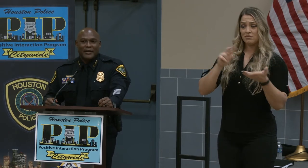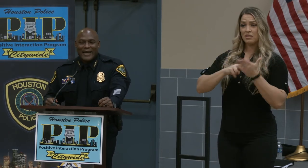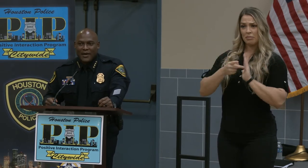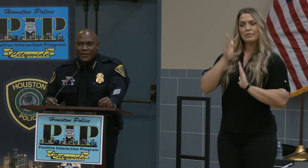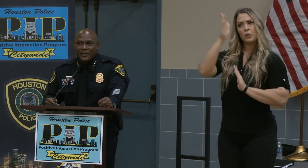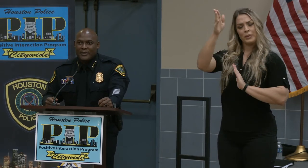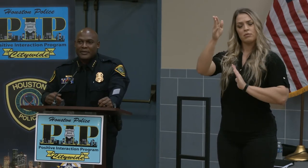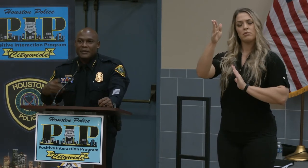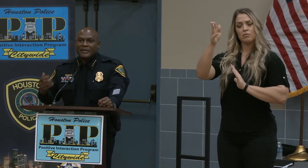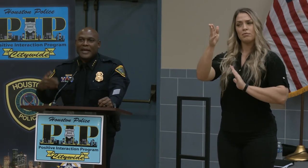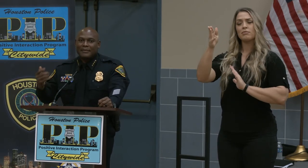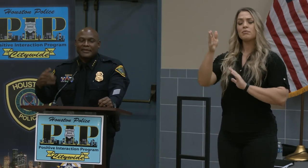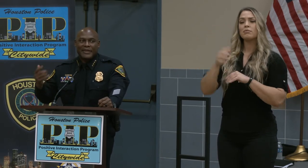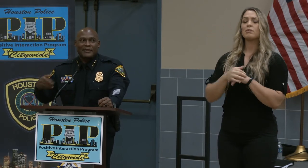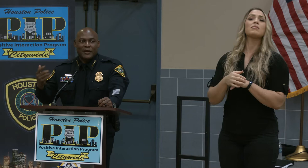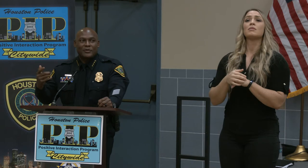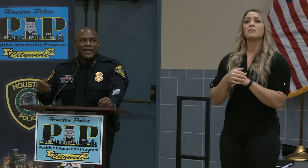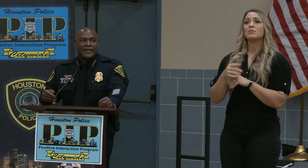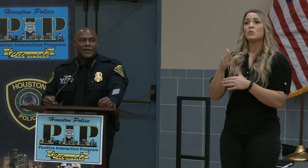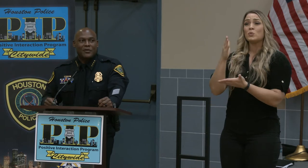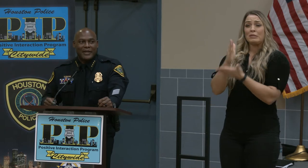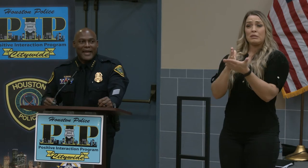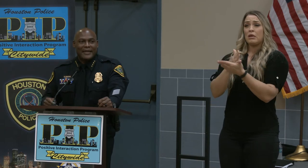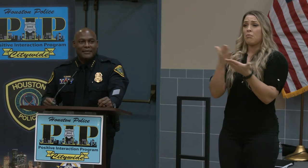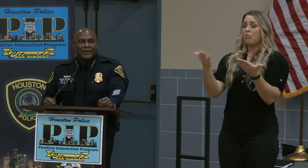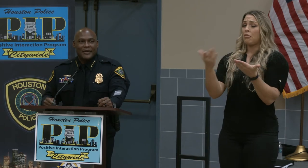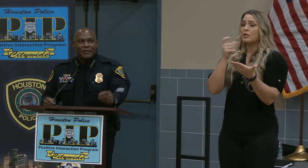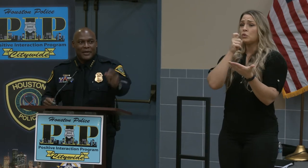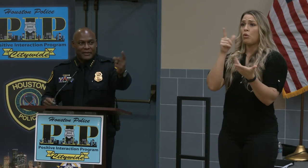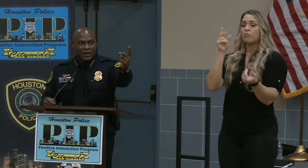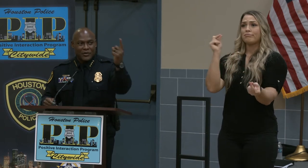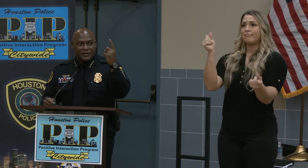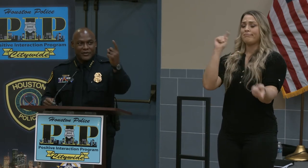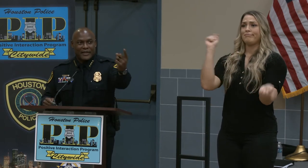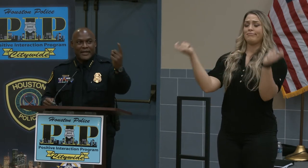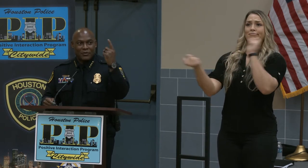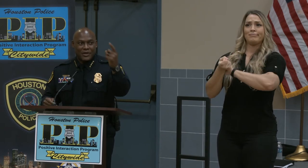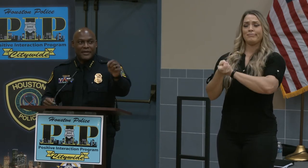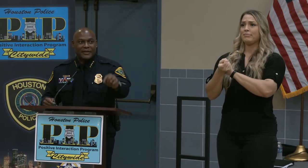Now, sometimes things don't change overnight, but as long as you're standing with us and